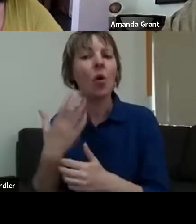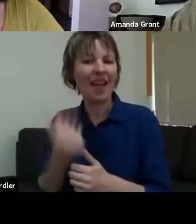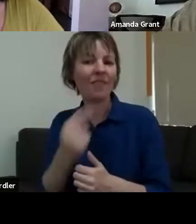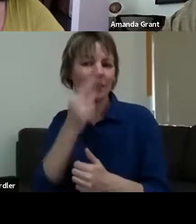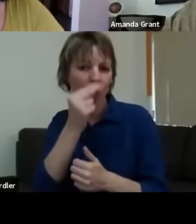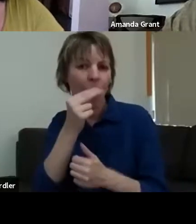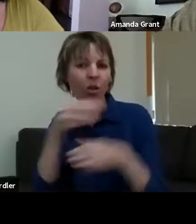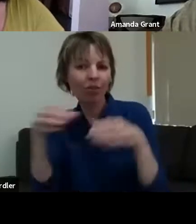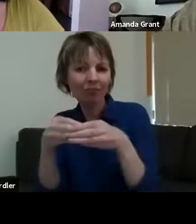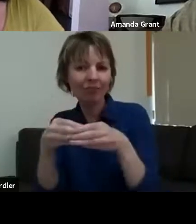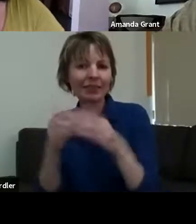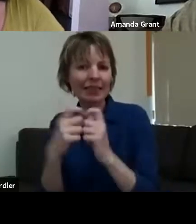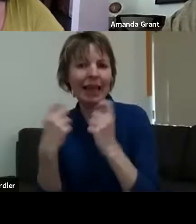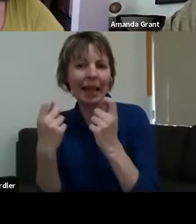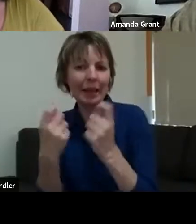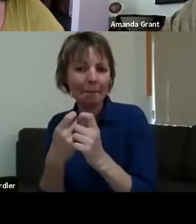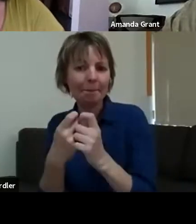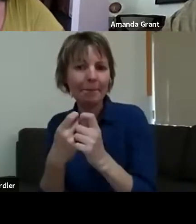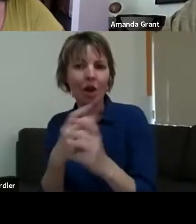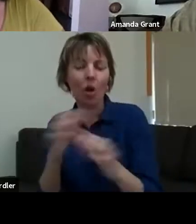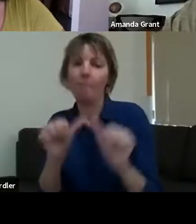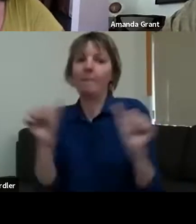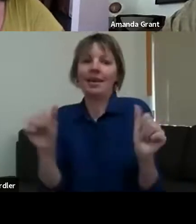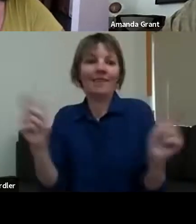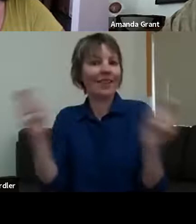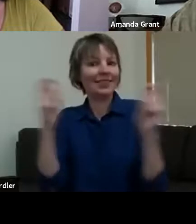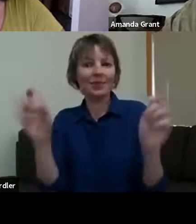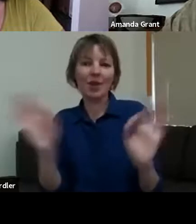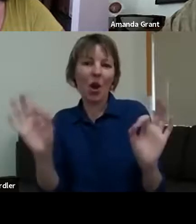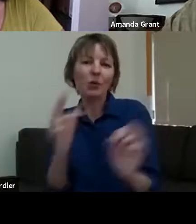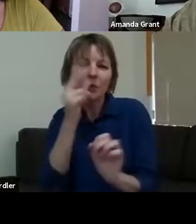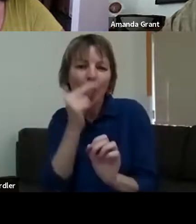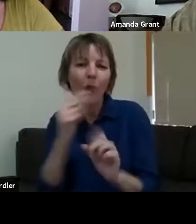like that, so it's a small project in many ways, but big in its impact,